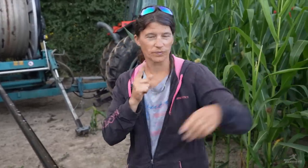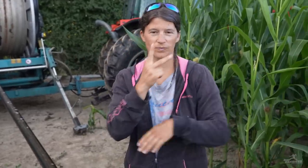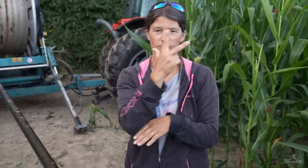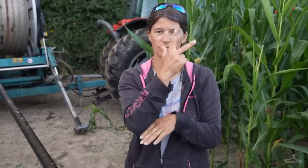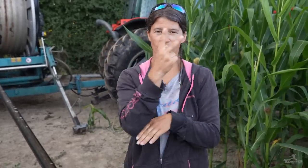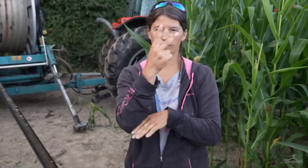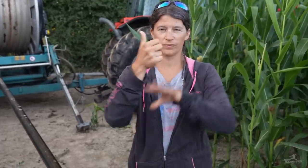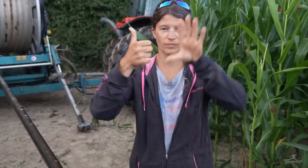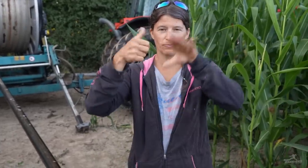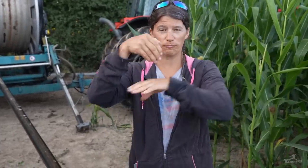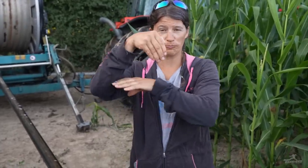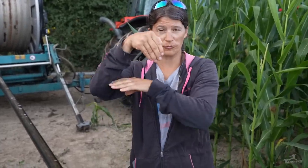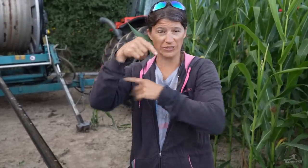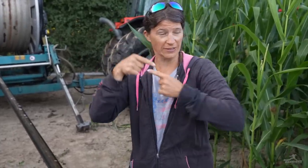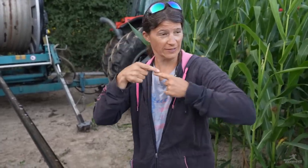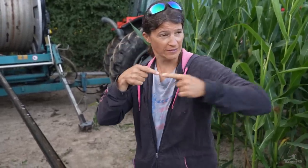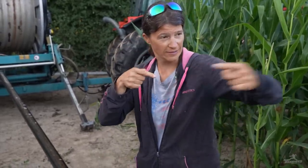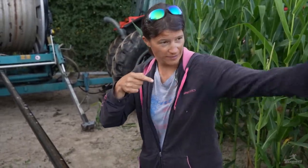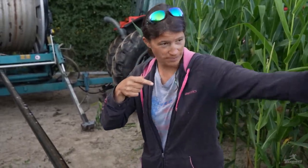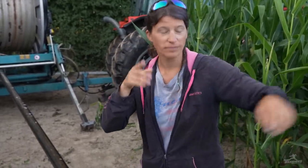to be 326 meters long.